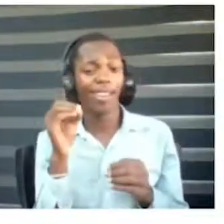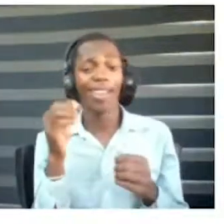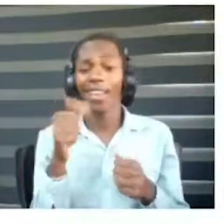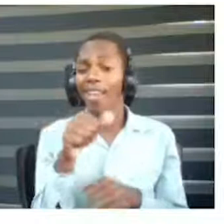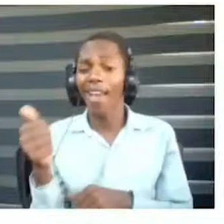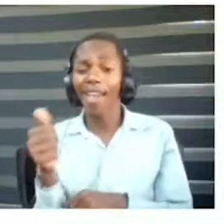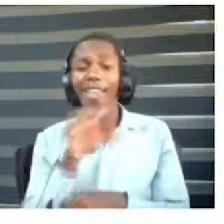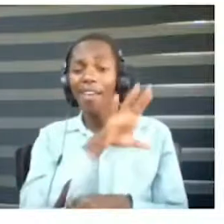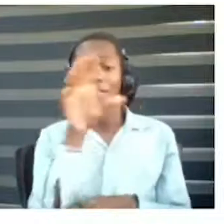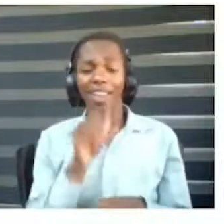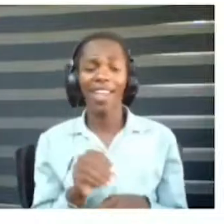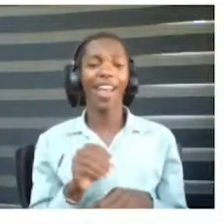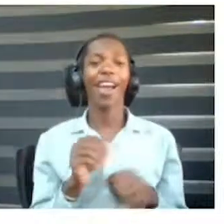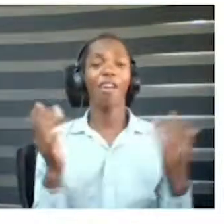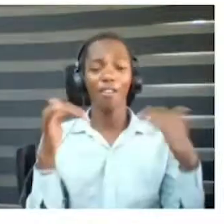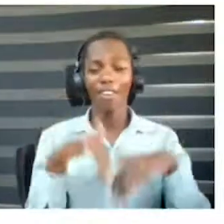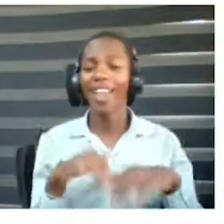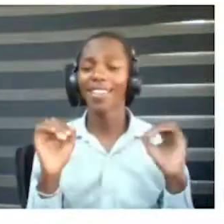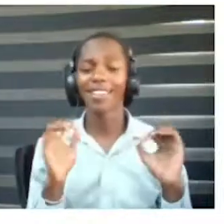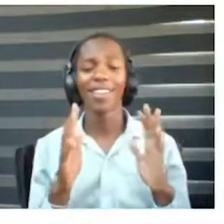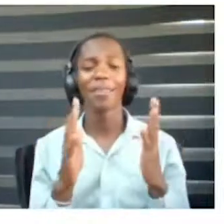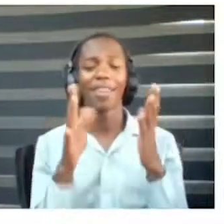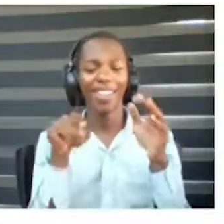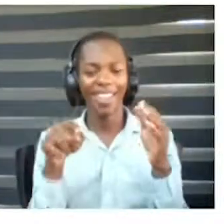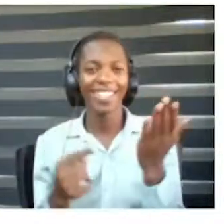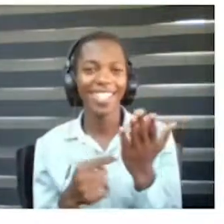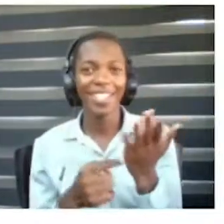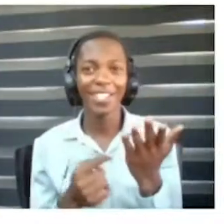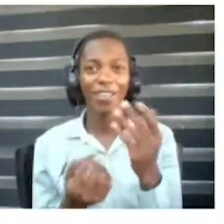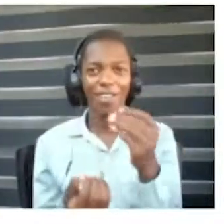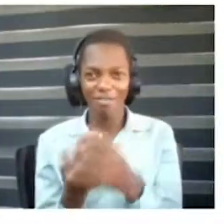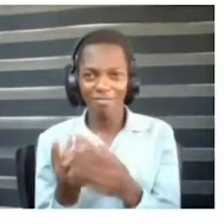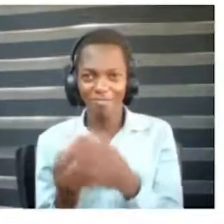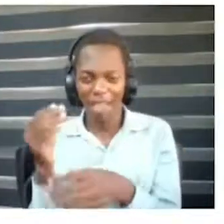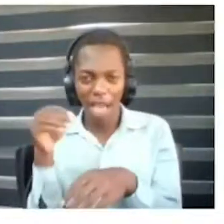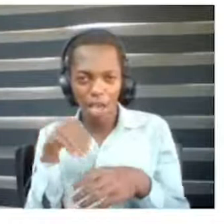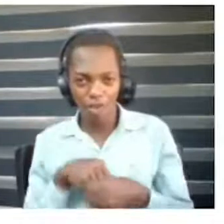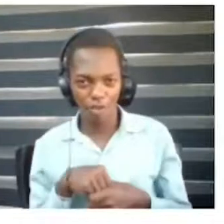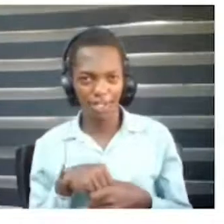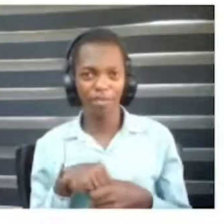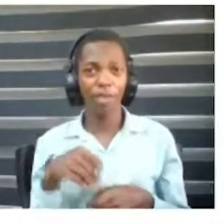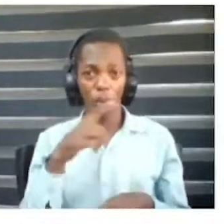end to INCLUSIVE Africa Conference than using dodgetable accessibility innovation award that we